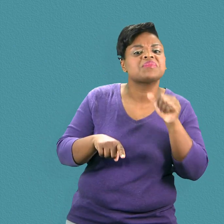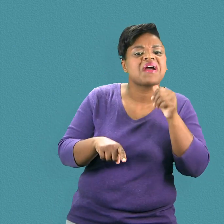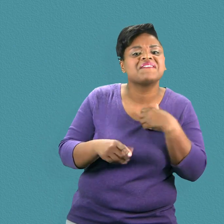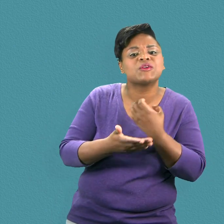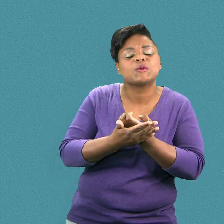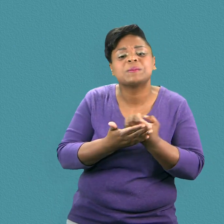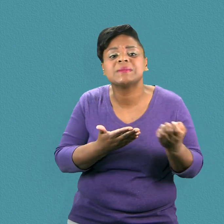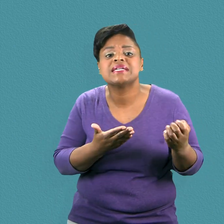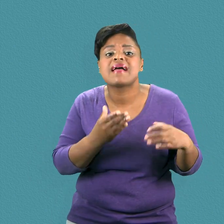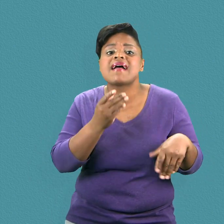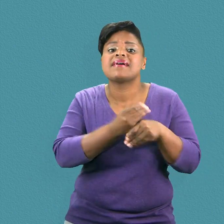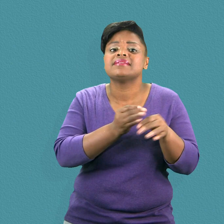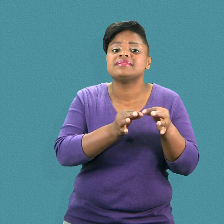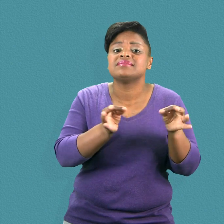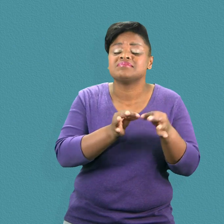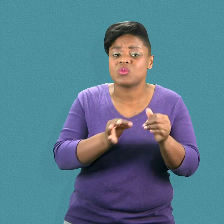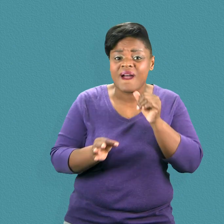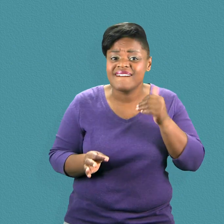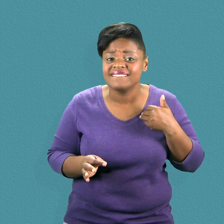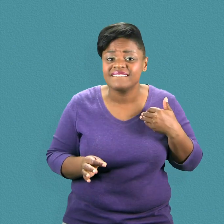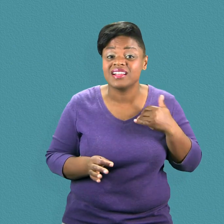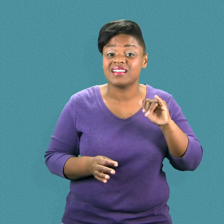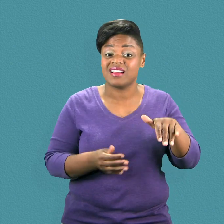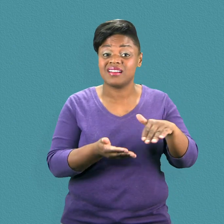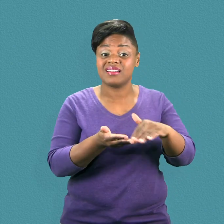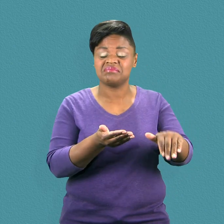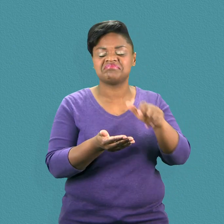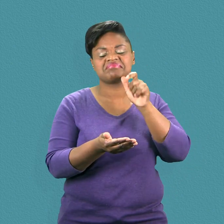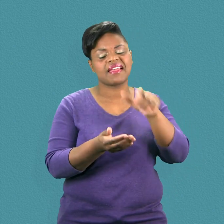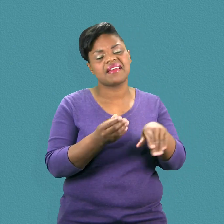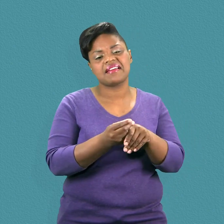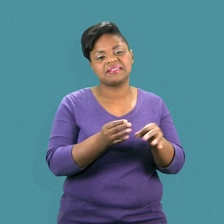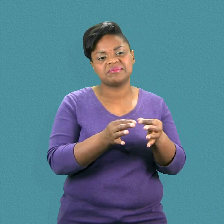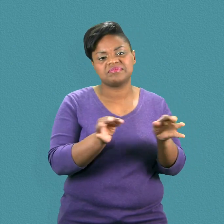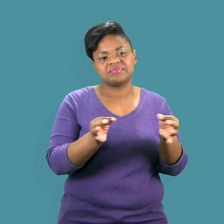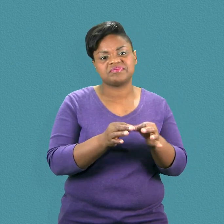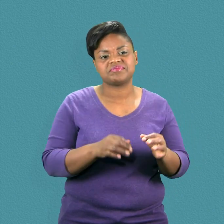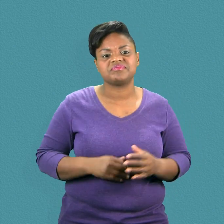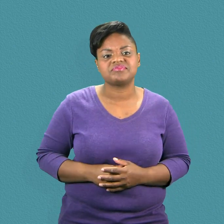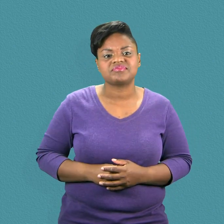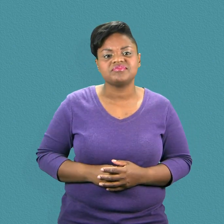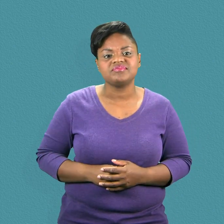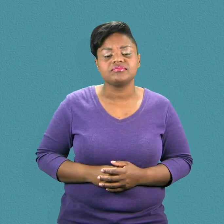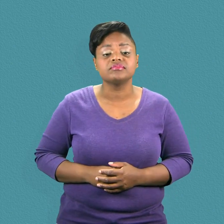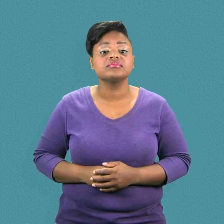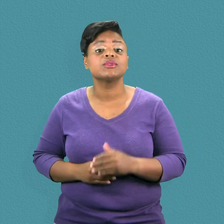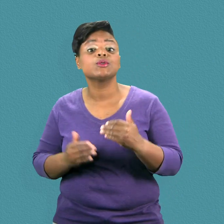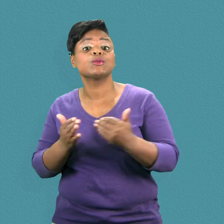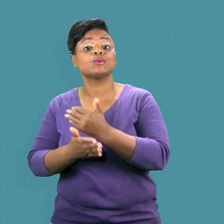from scripts entered into teleprompters) is not available.